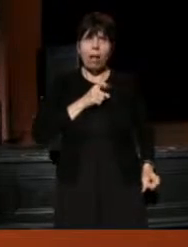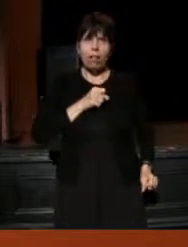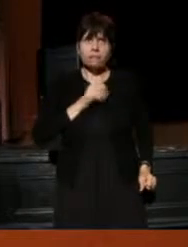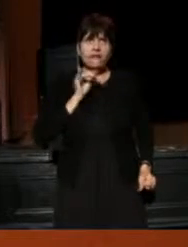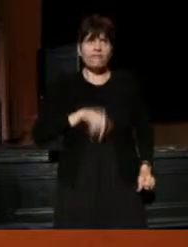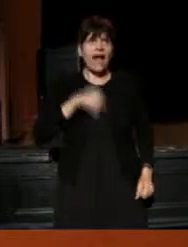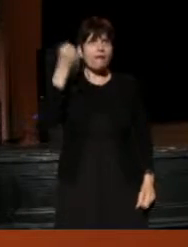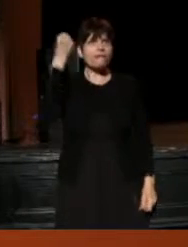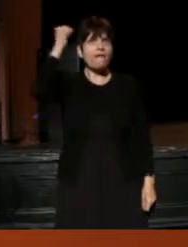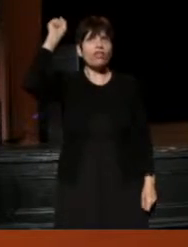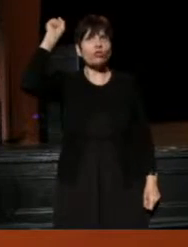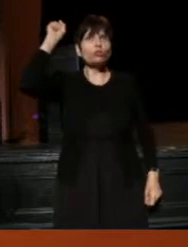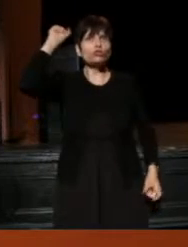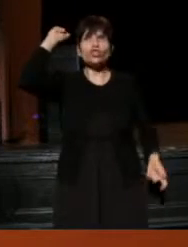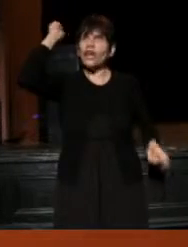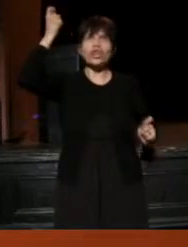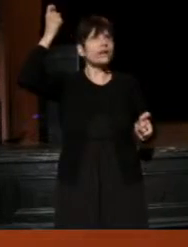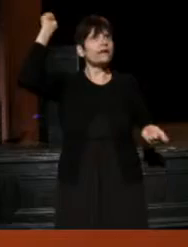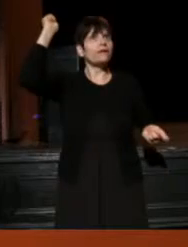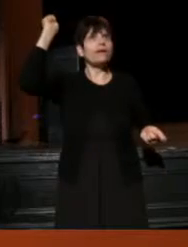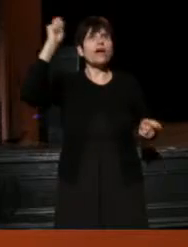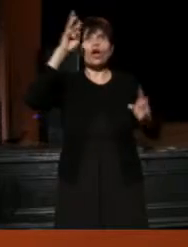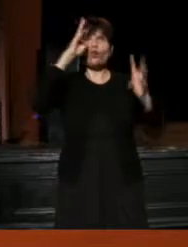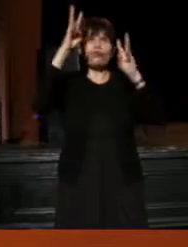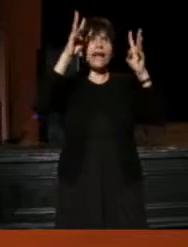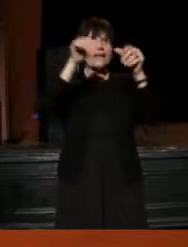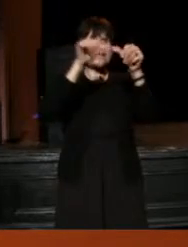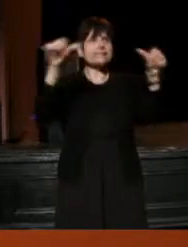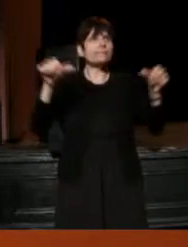and it was about creating a space for over 100 artists,